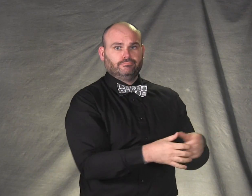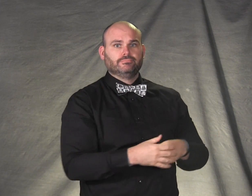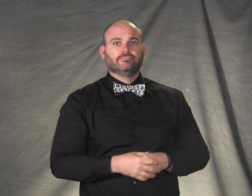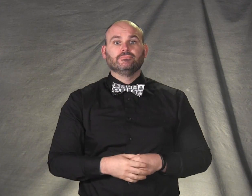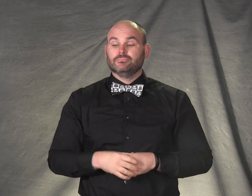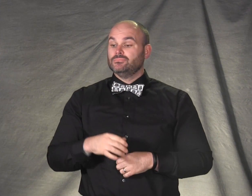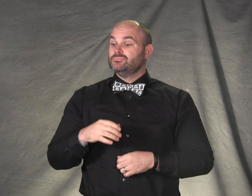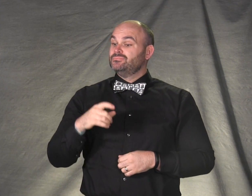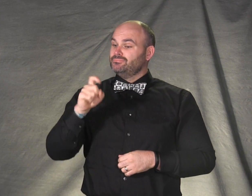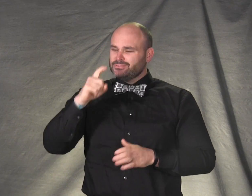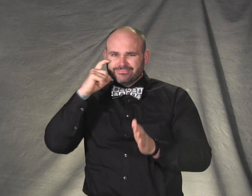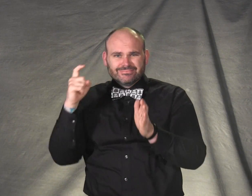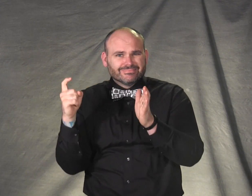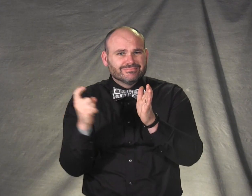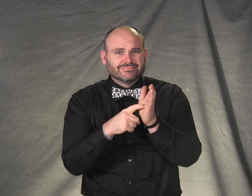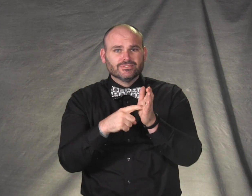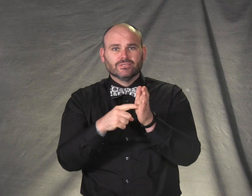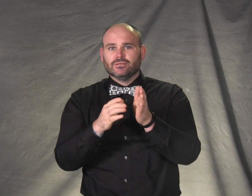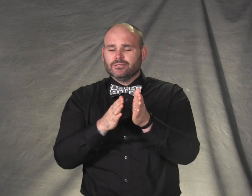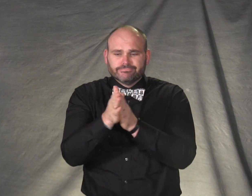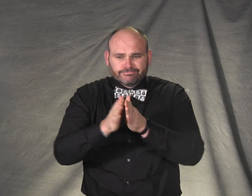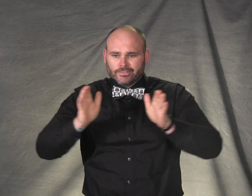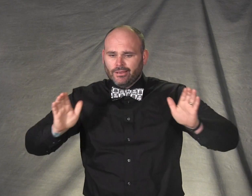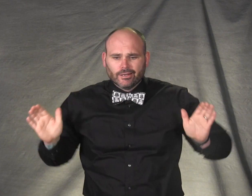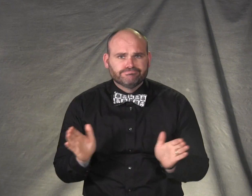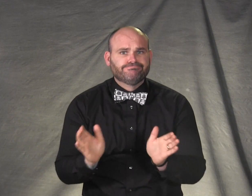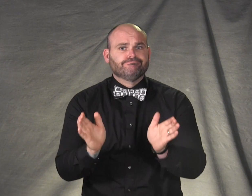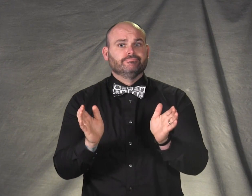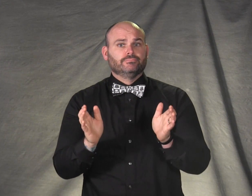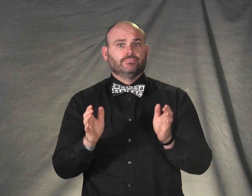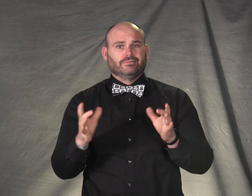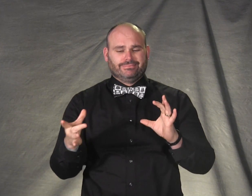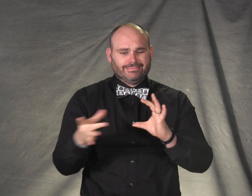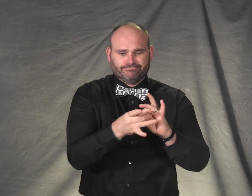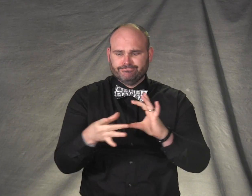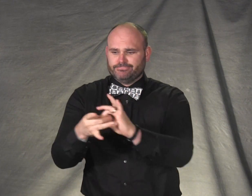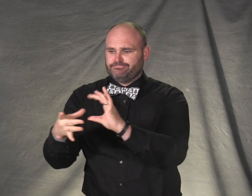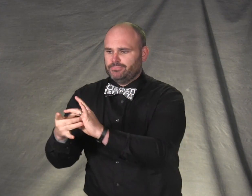is being recognized, fostered, and connected